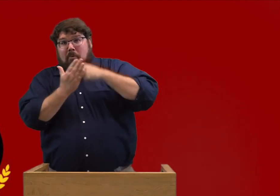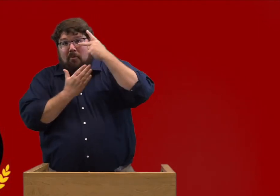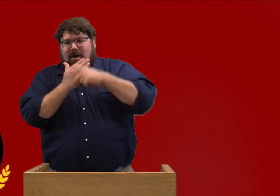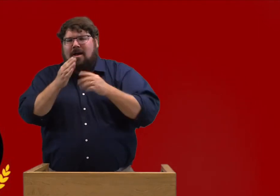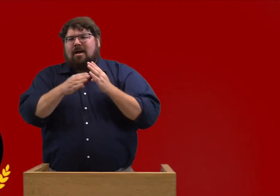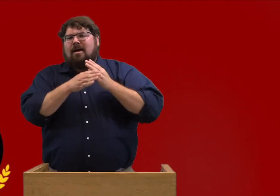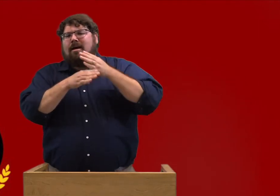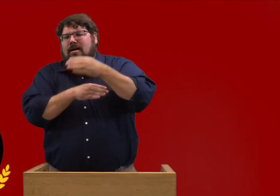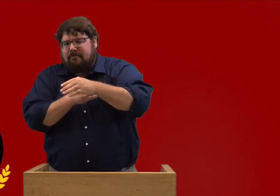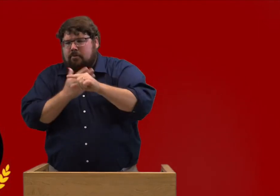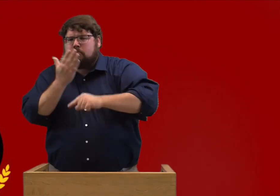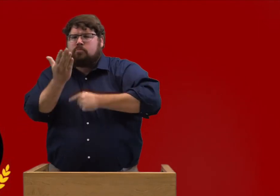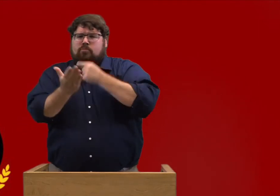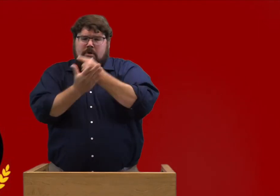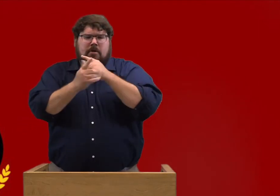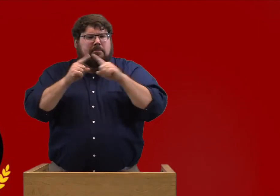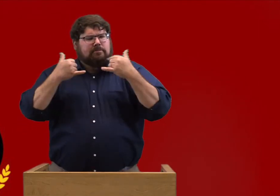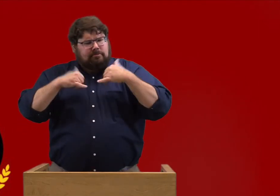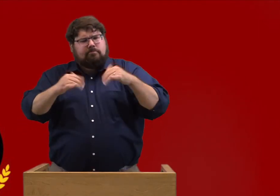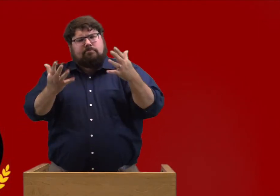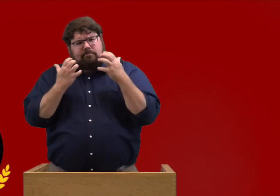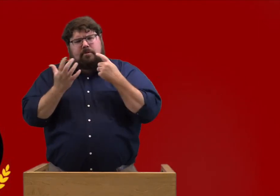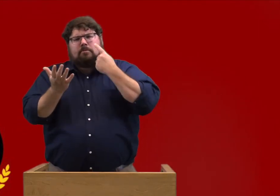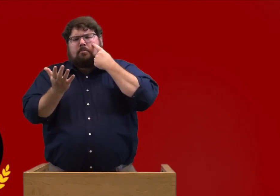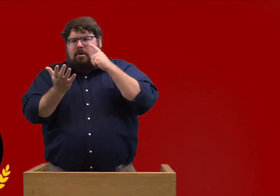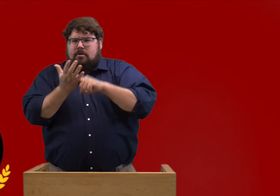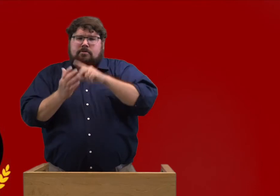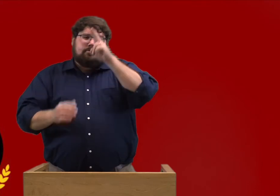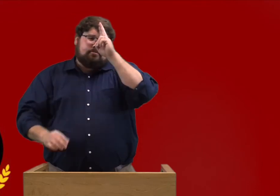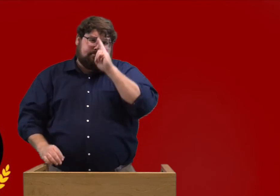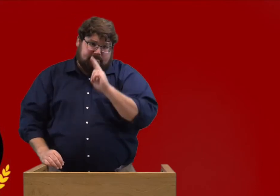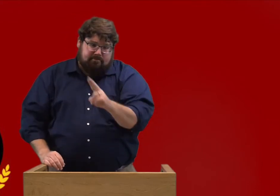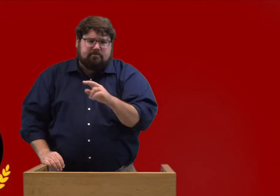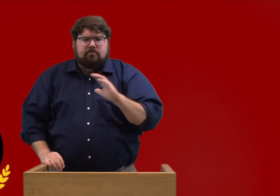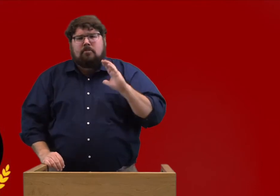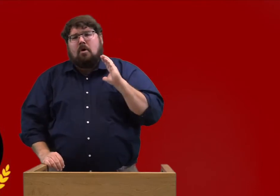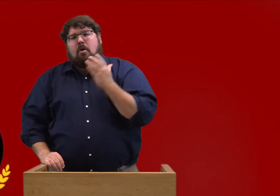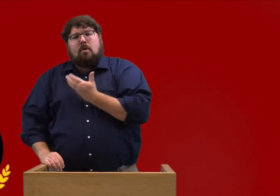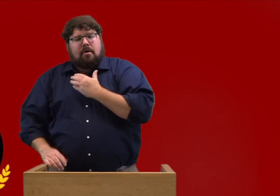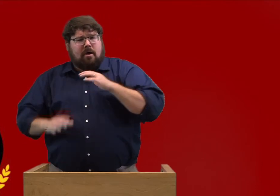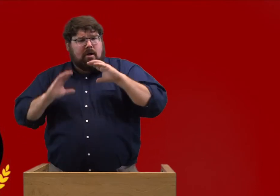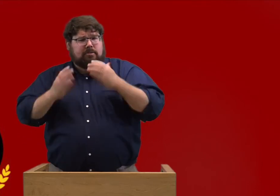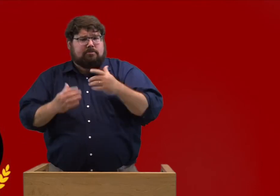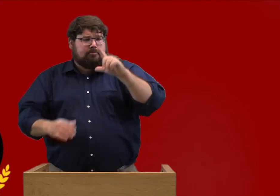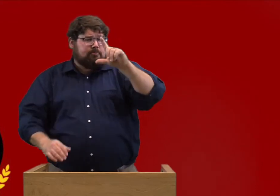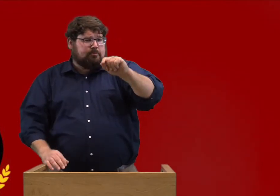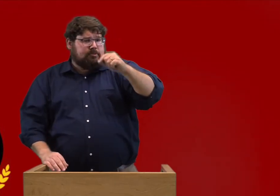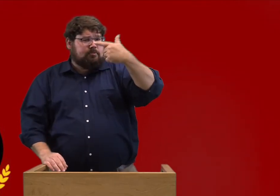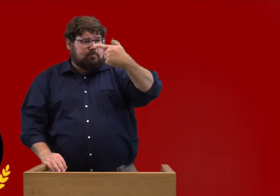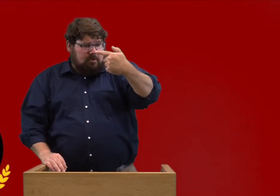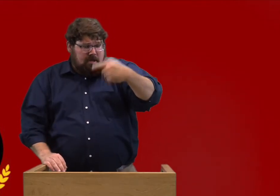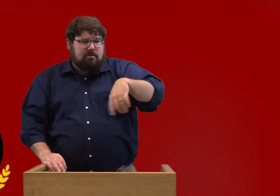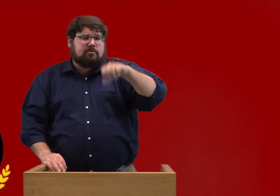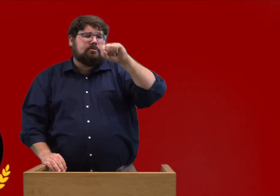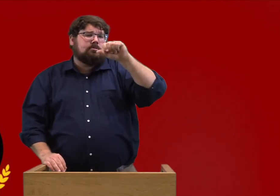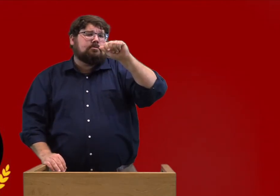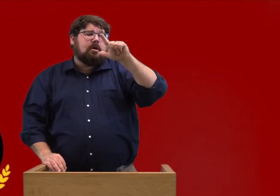This program is shown after graduation, but it's still important to honor and recognize our students from the Class of 2021.